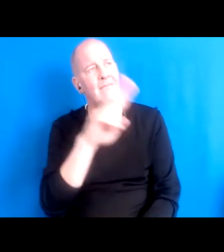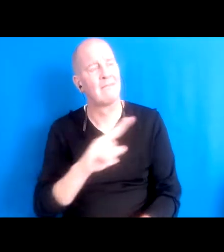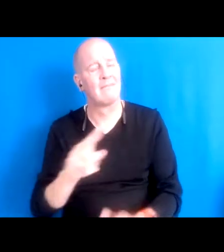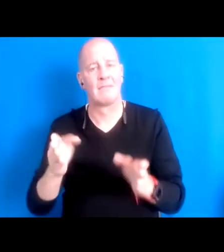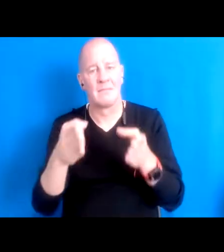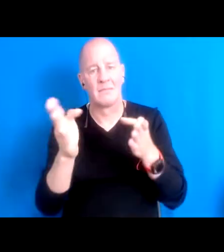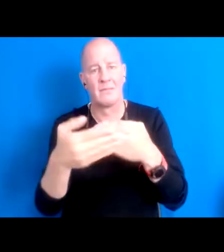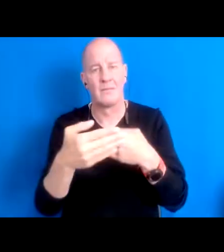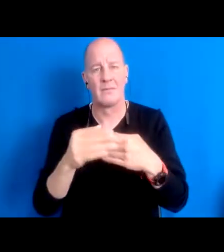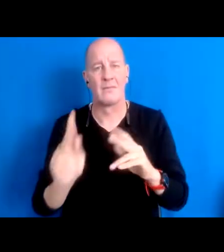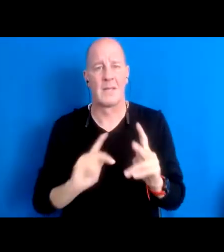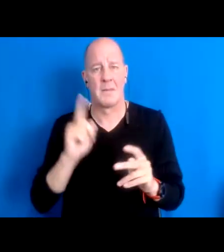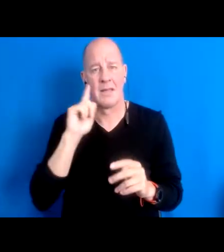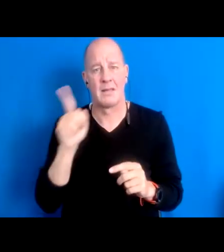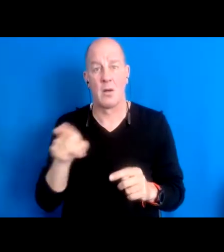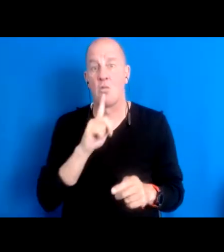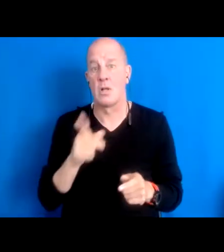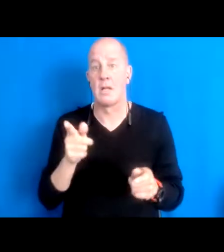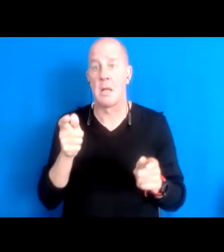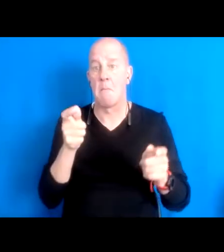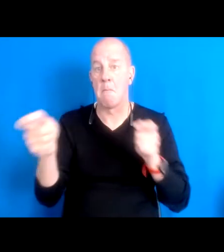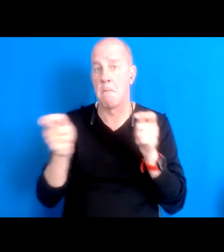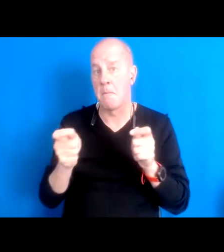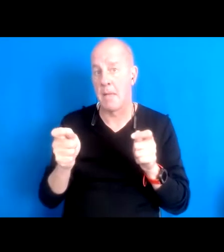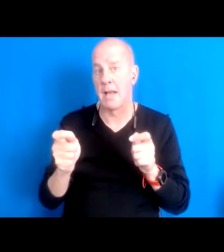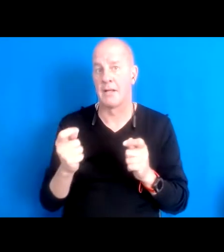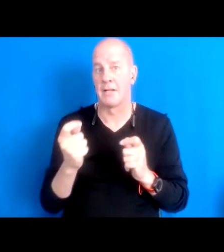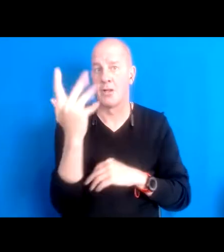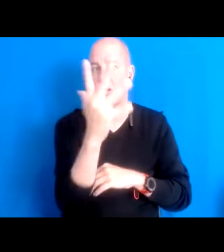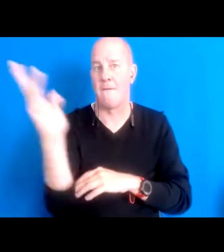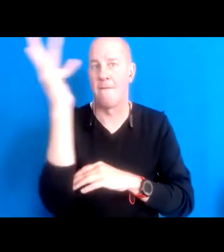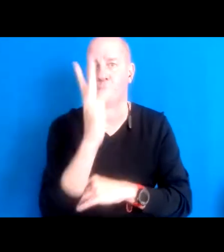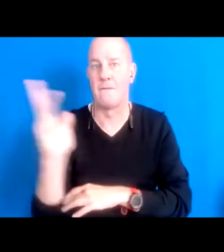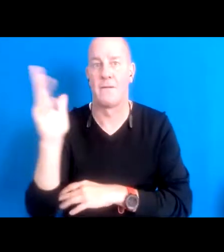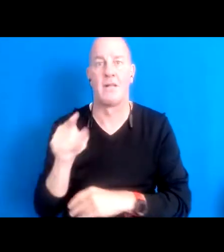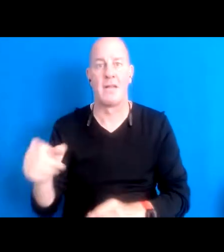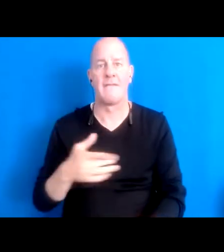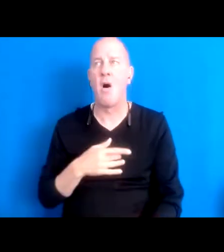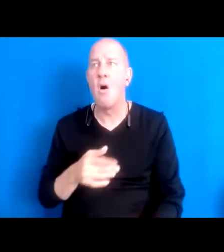think they're managing the forest, they're managing this forest fire.